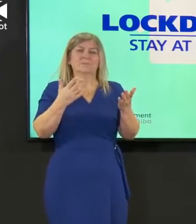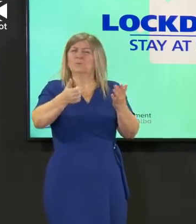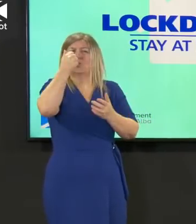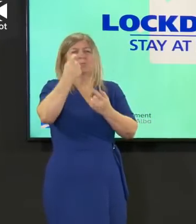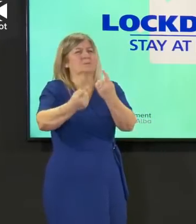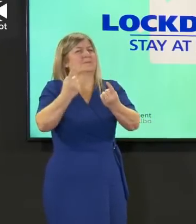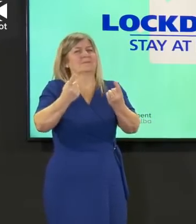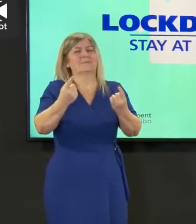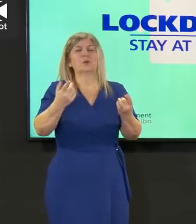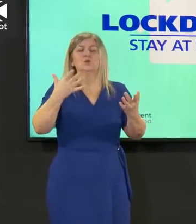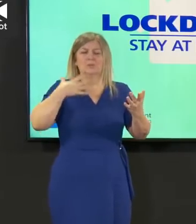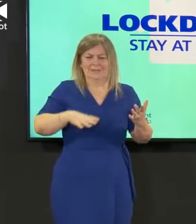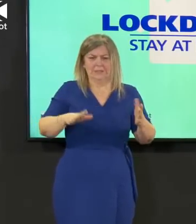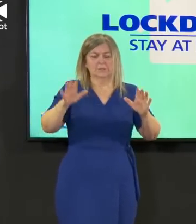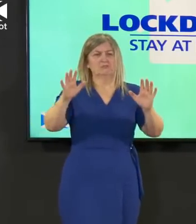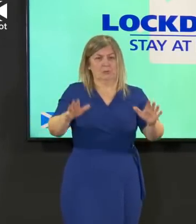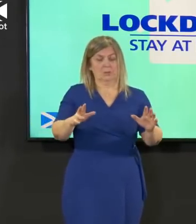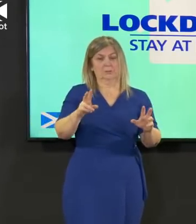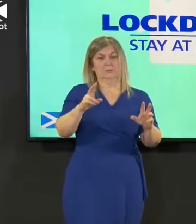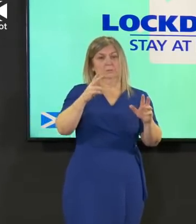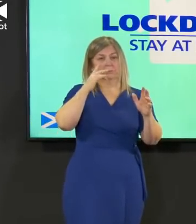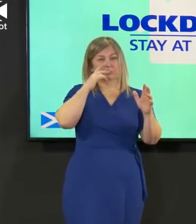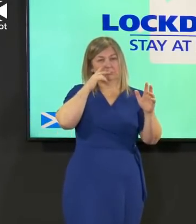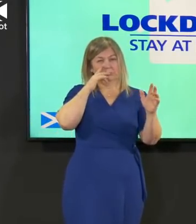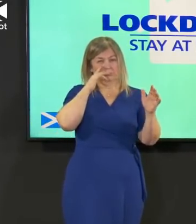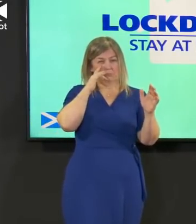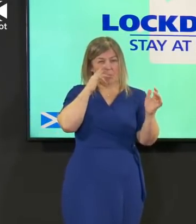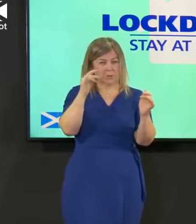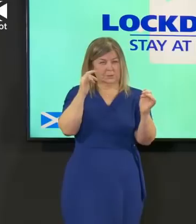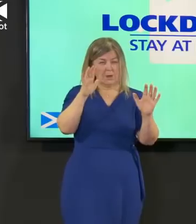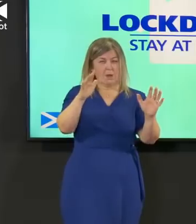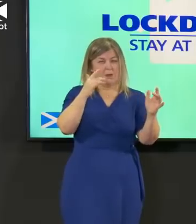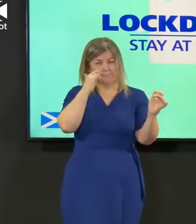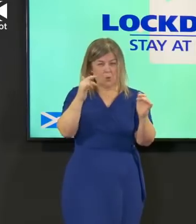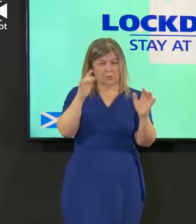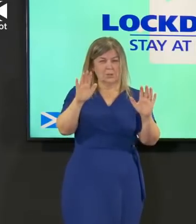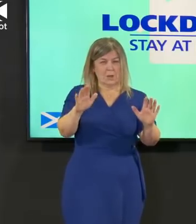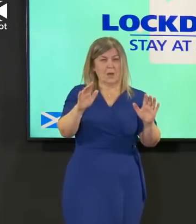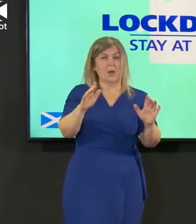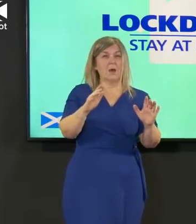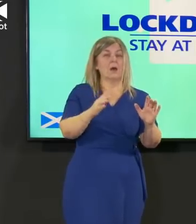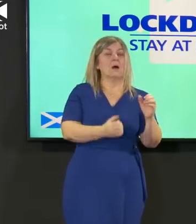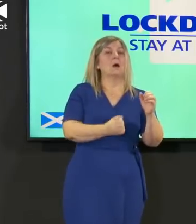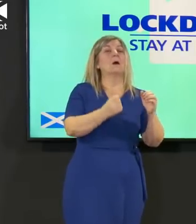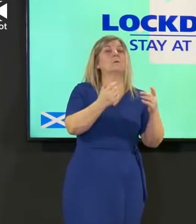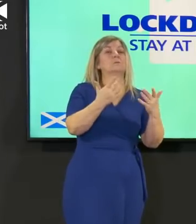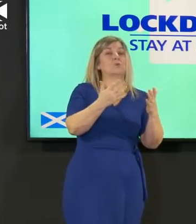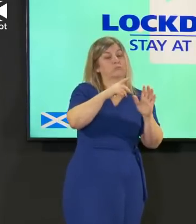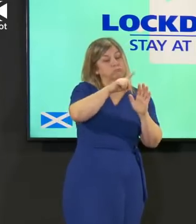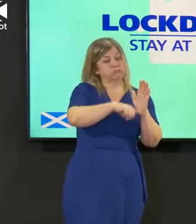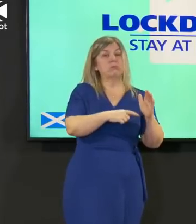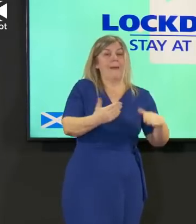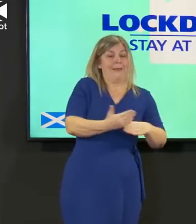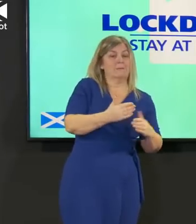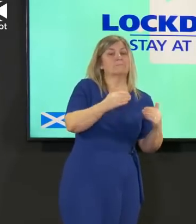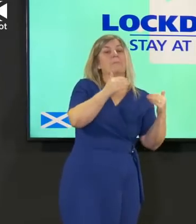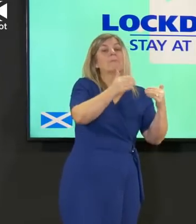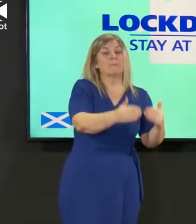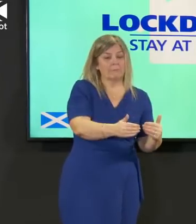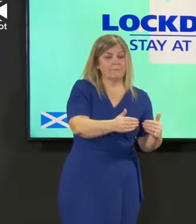that you need to see how the actions you take play out in terms of being able to suppress the virus